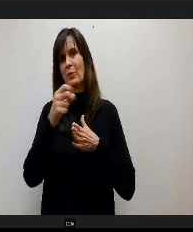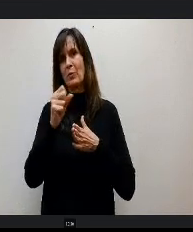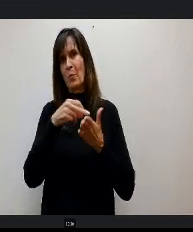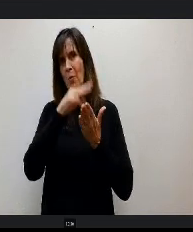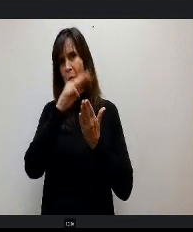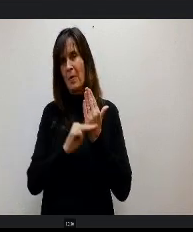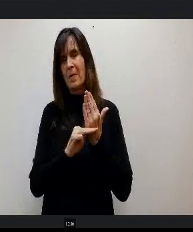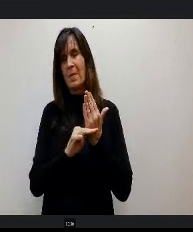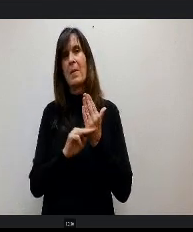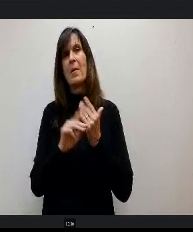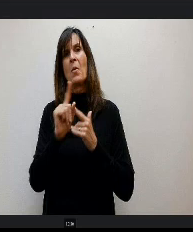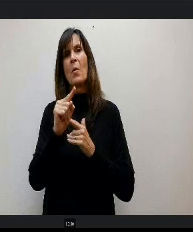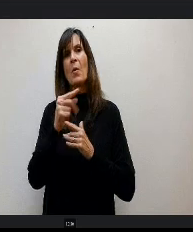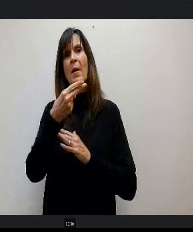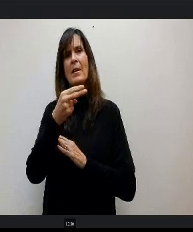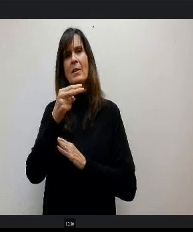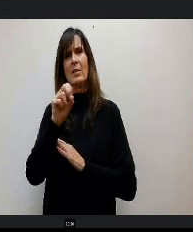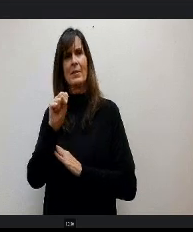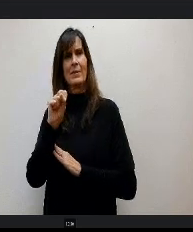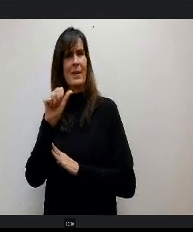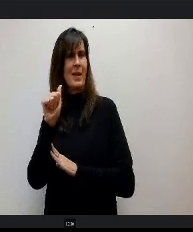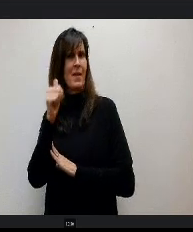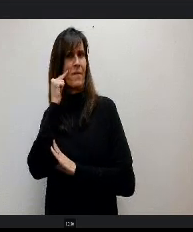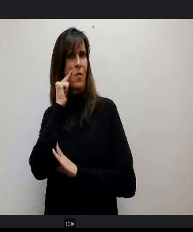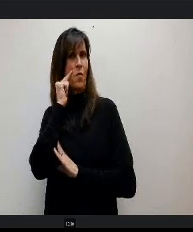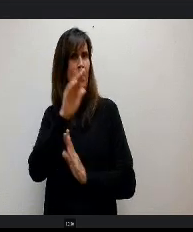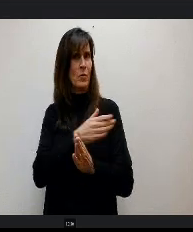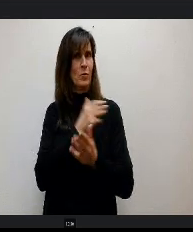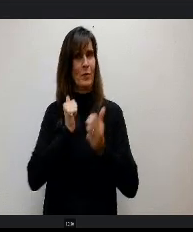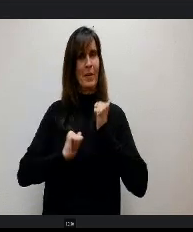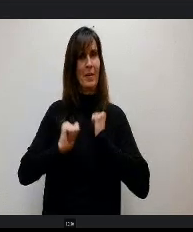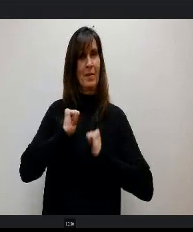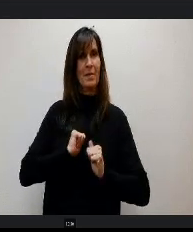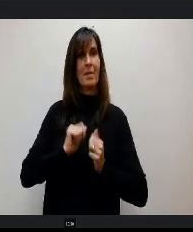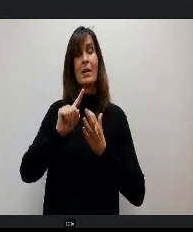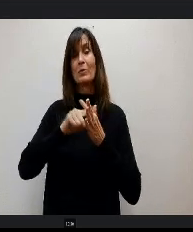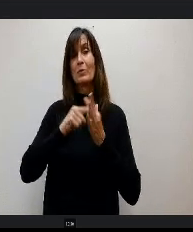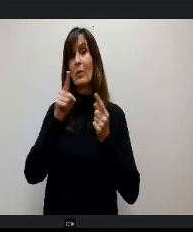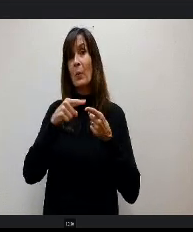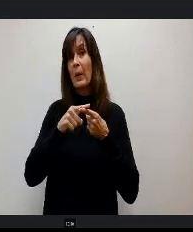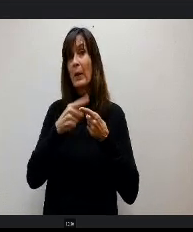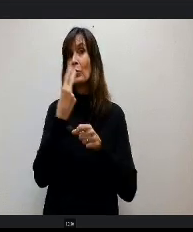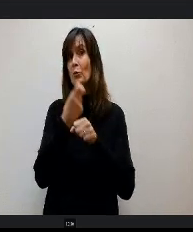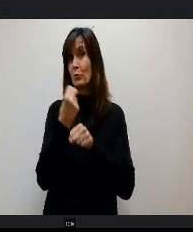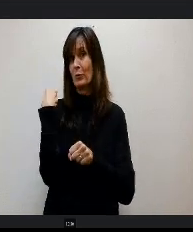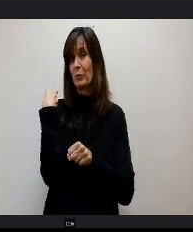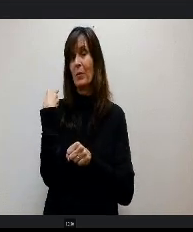program at HSA for musical theatre. I started it 2 years ago and we haven't